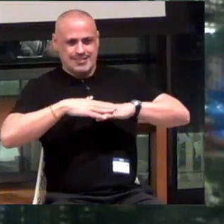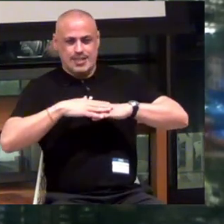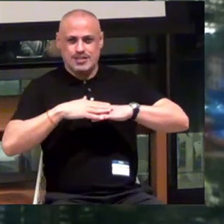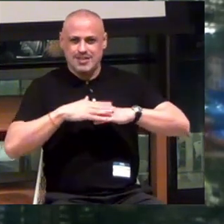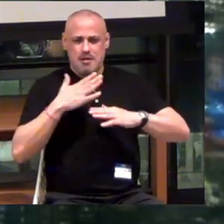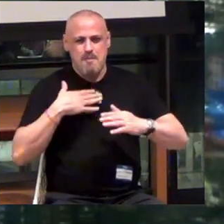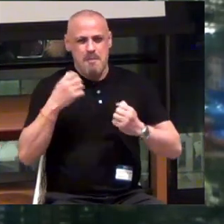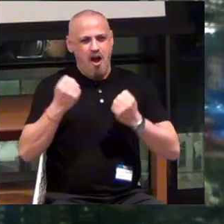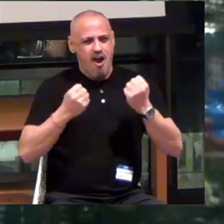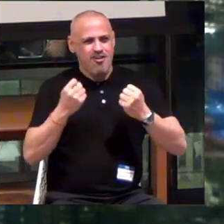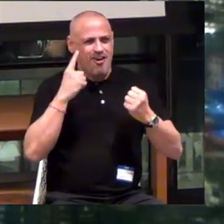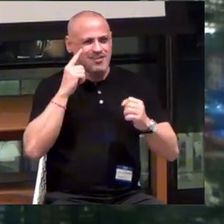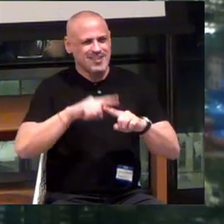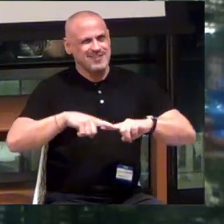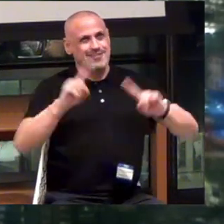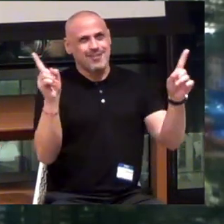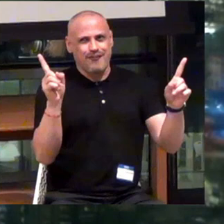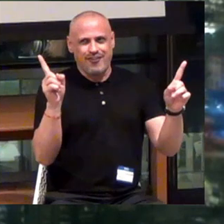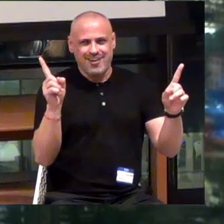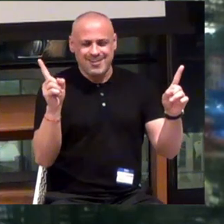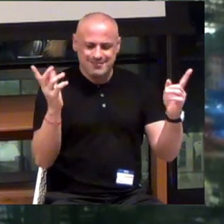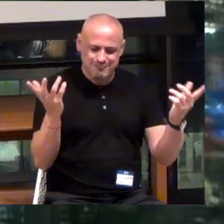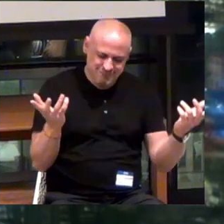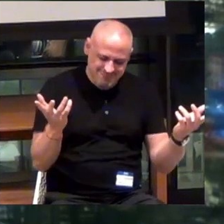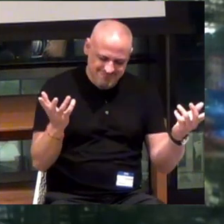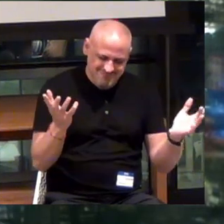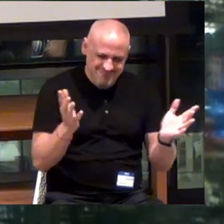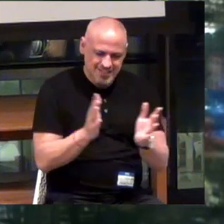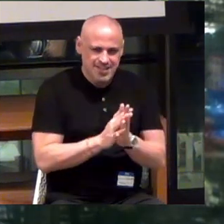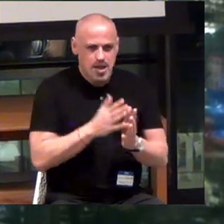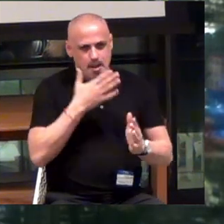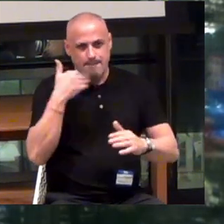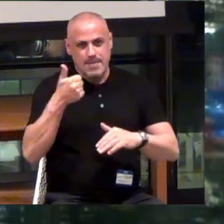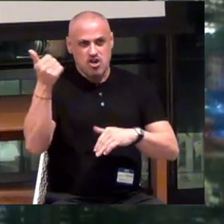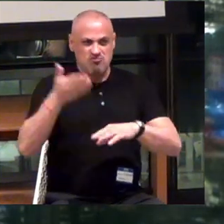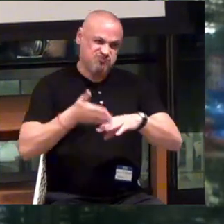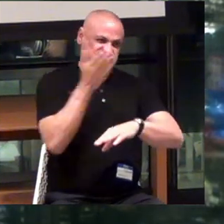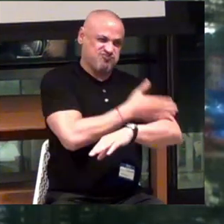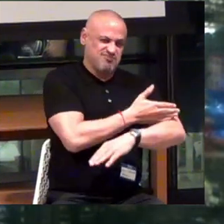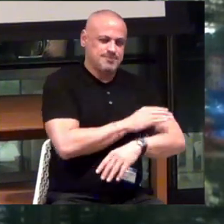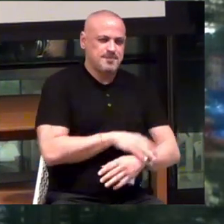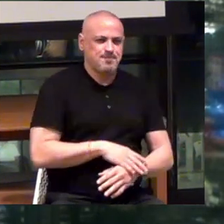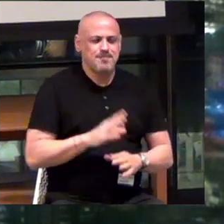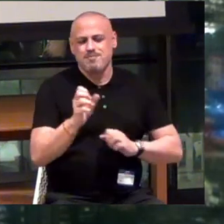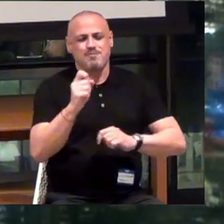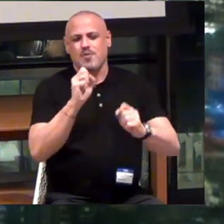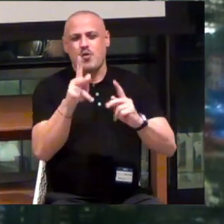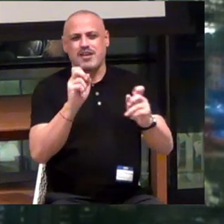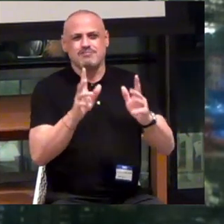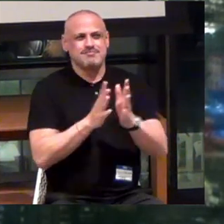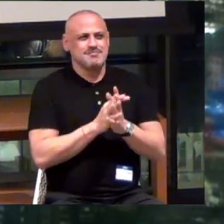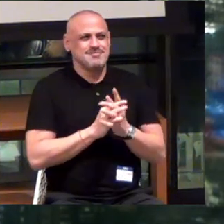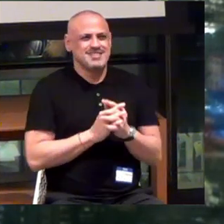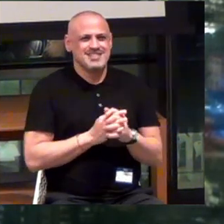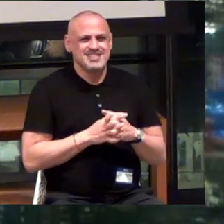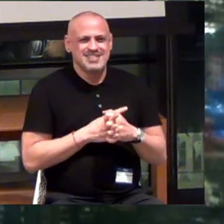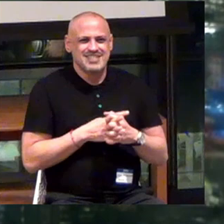In my car, it sounds totally different when I do it. I'm way better! All right.